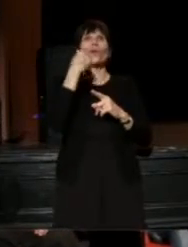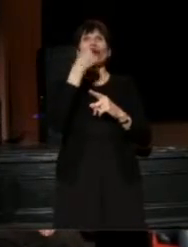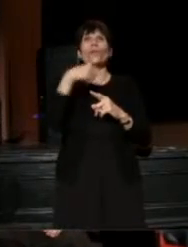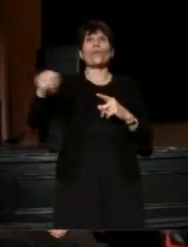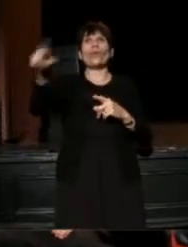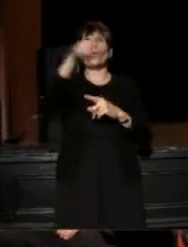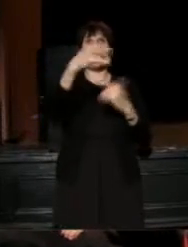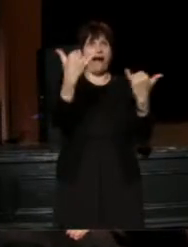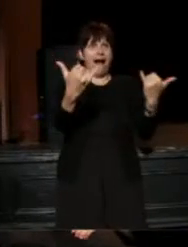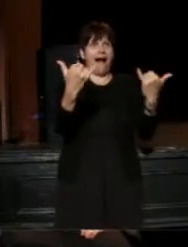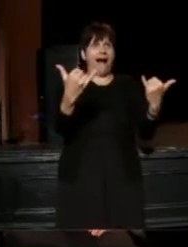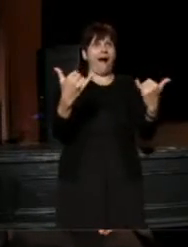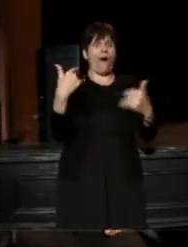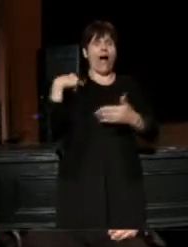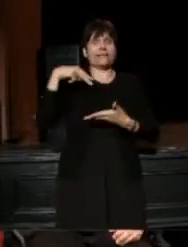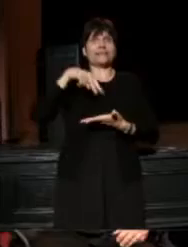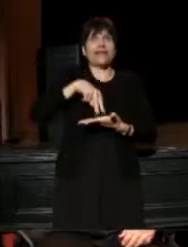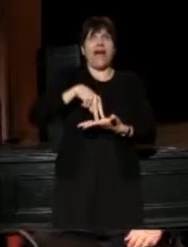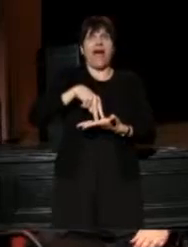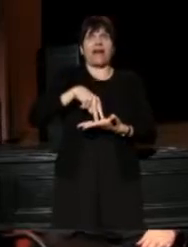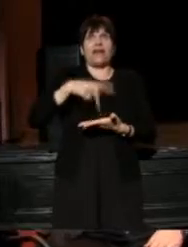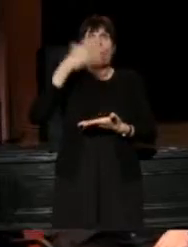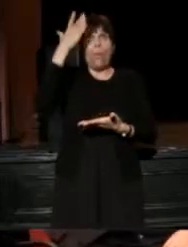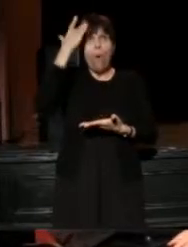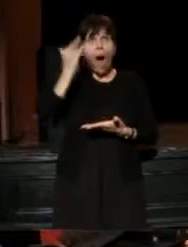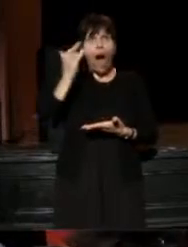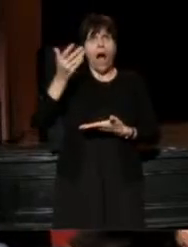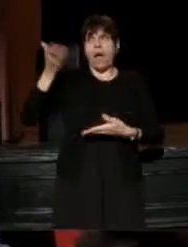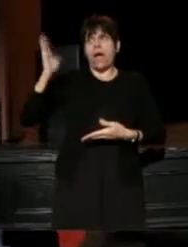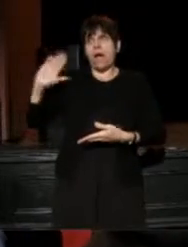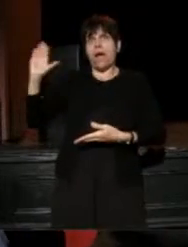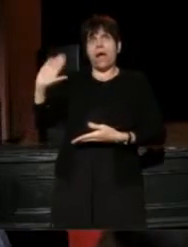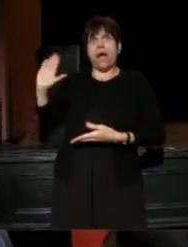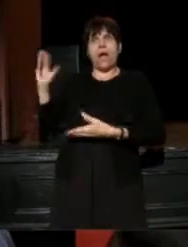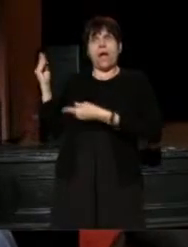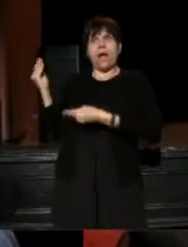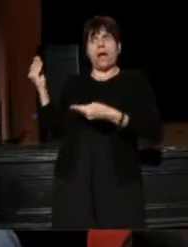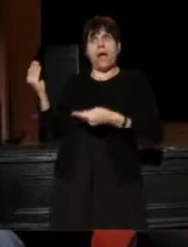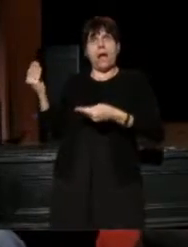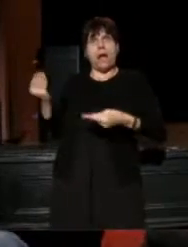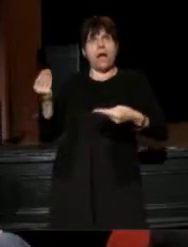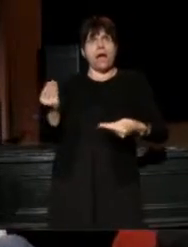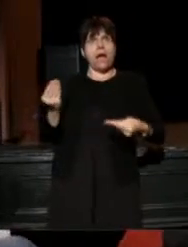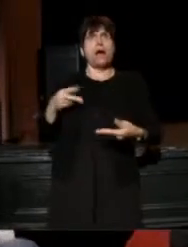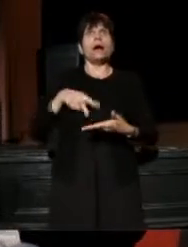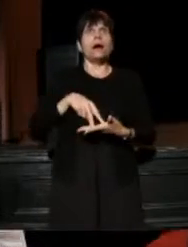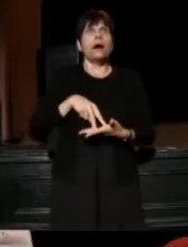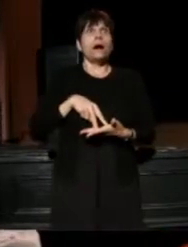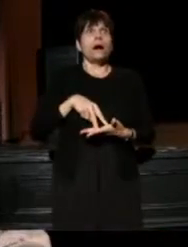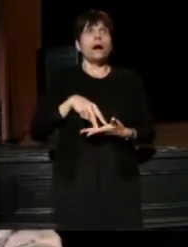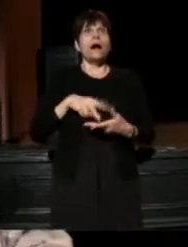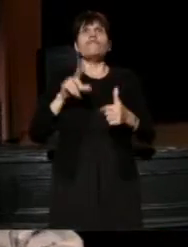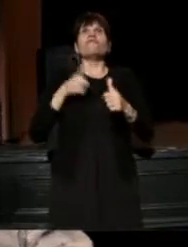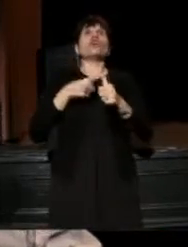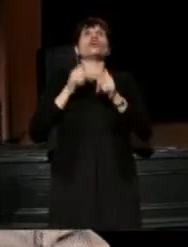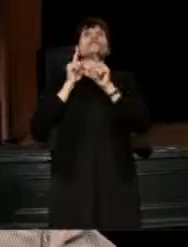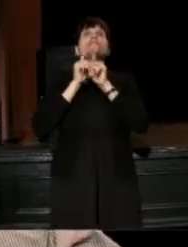and whose shoulders I stand; and it leads me to think about the first mentor and great leader